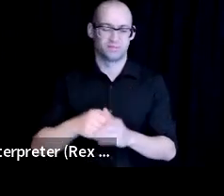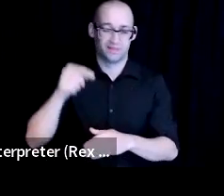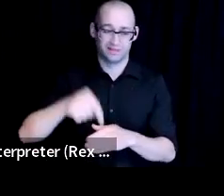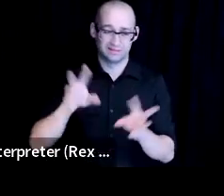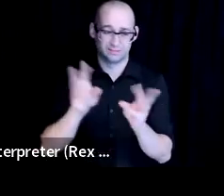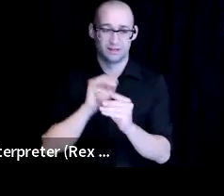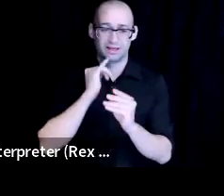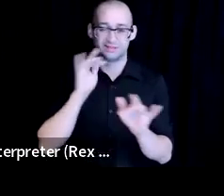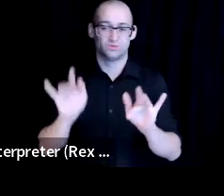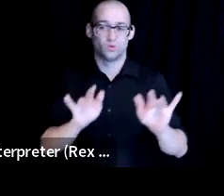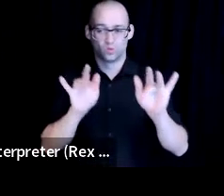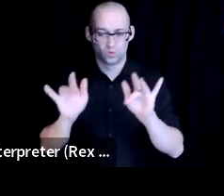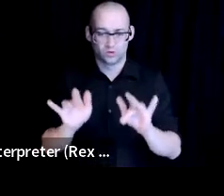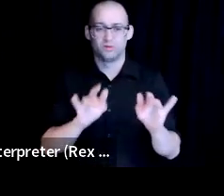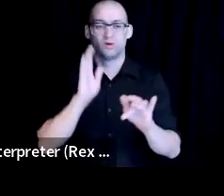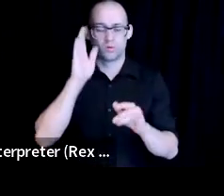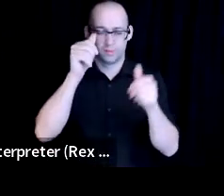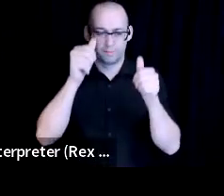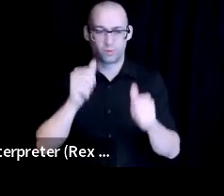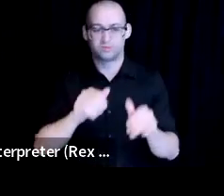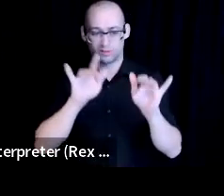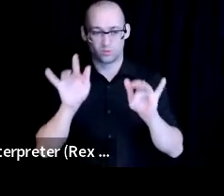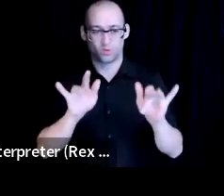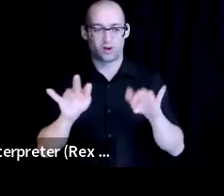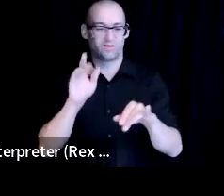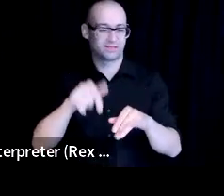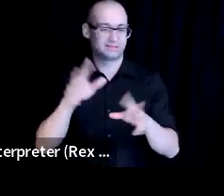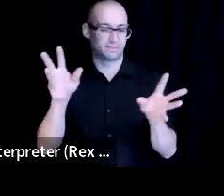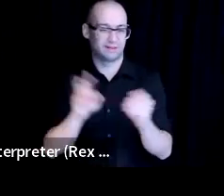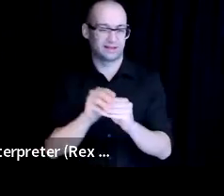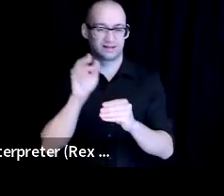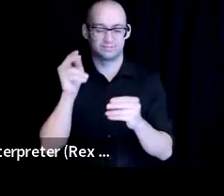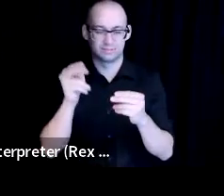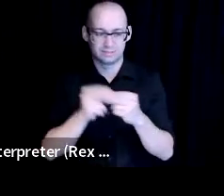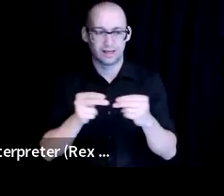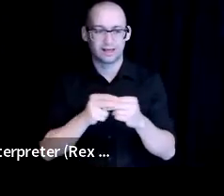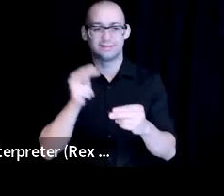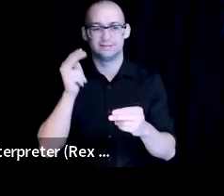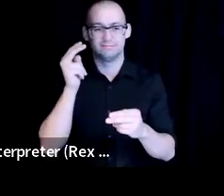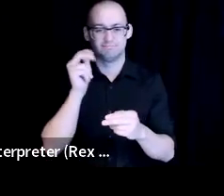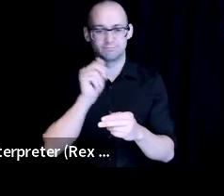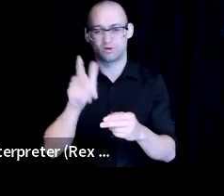and we will post the recording of this meeting the slides and transcripts to the broadband